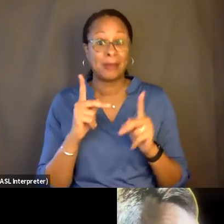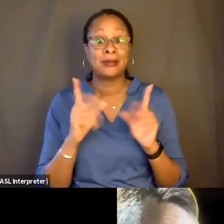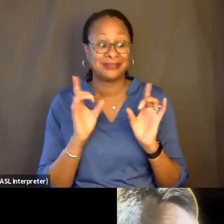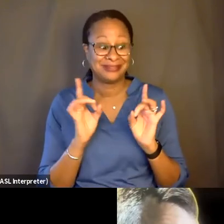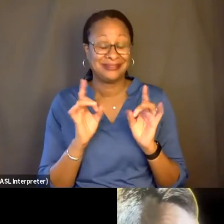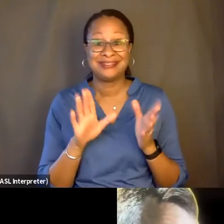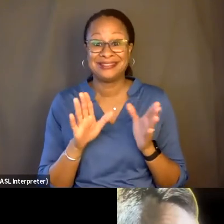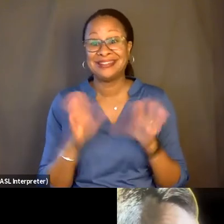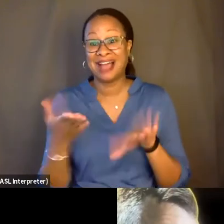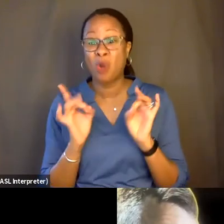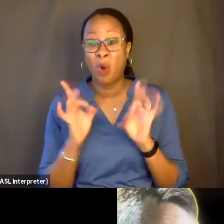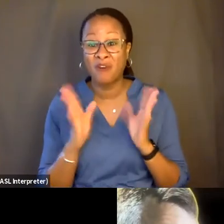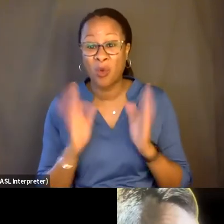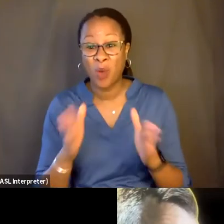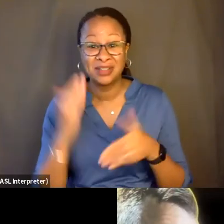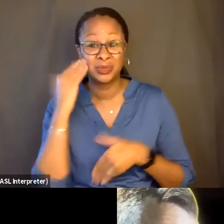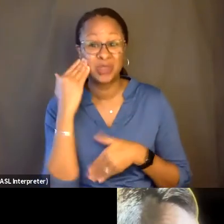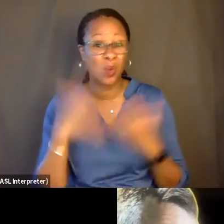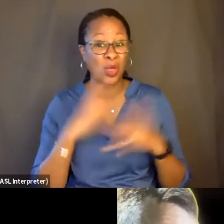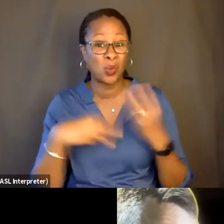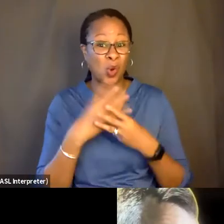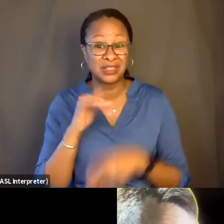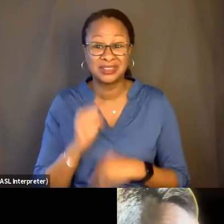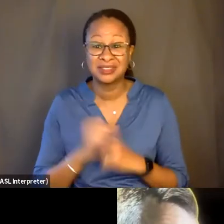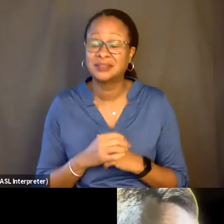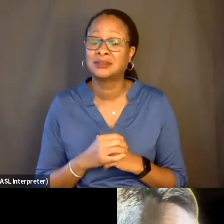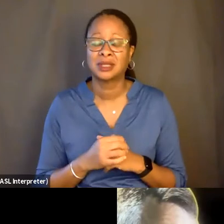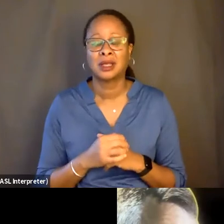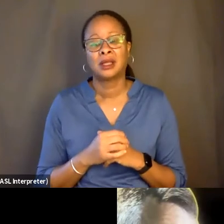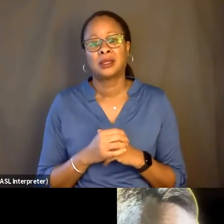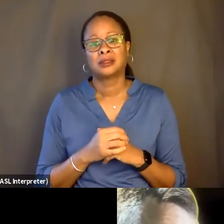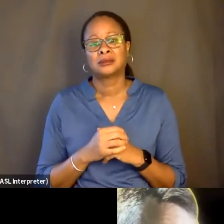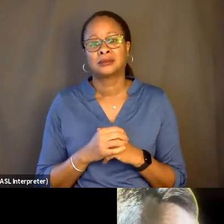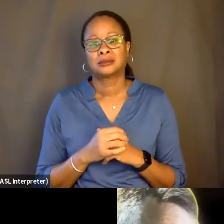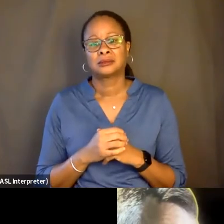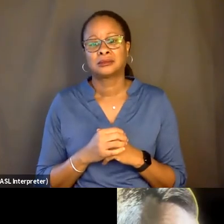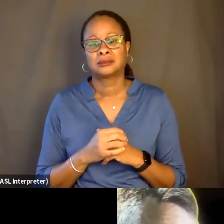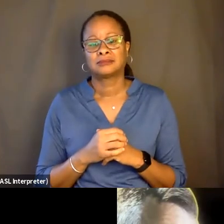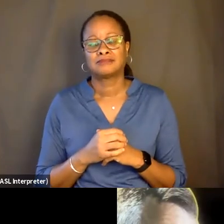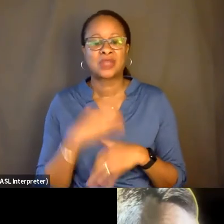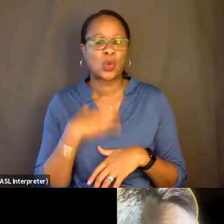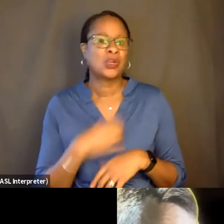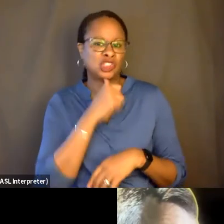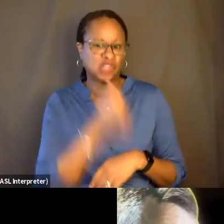We know what this world is. And yet we all wish not to know.